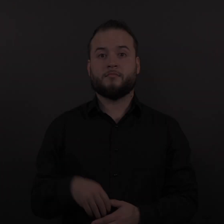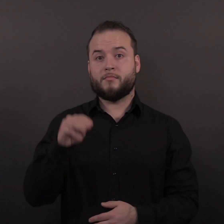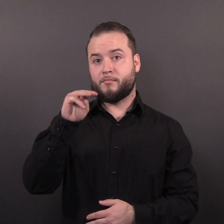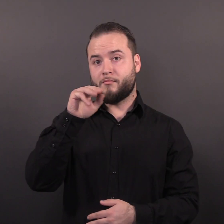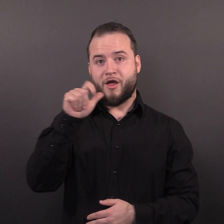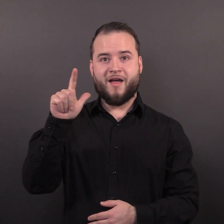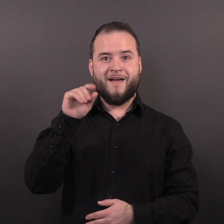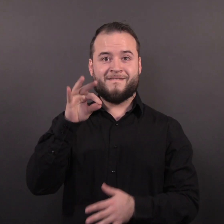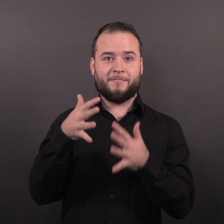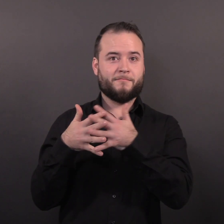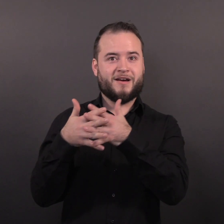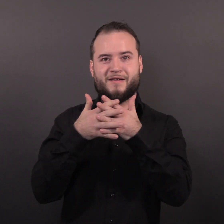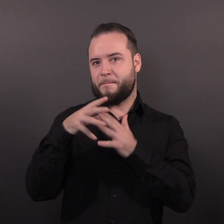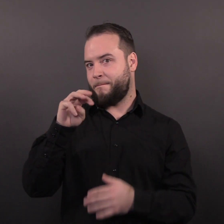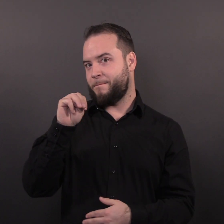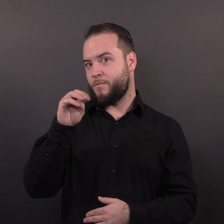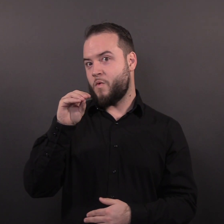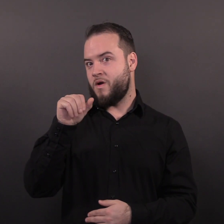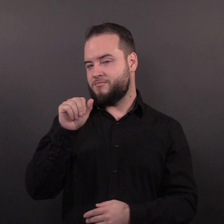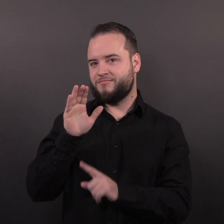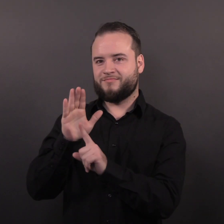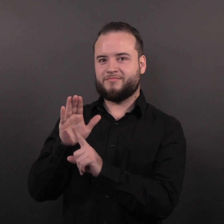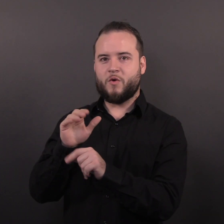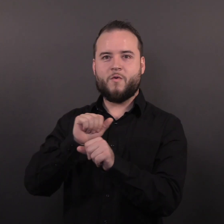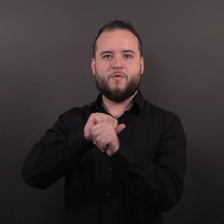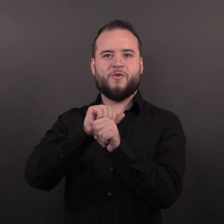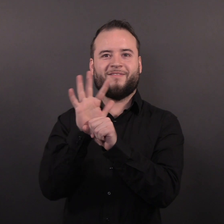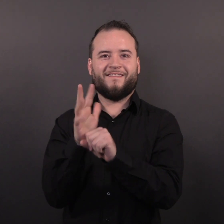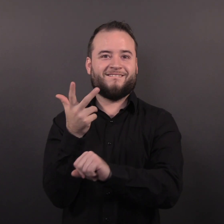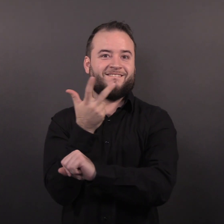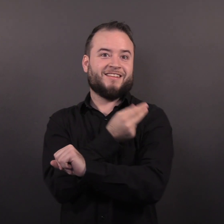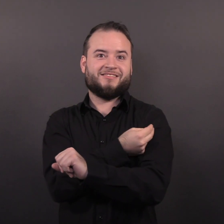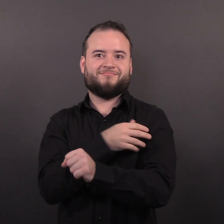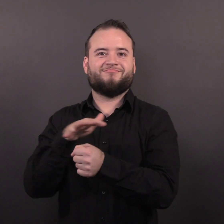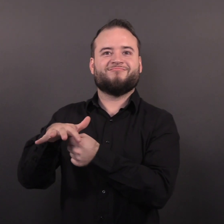Mall of America COVID-19 Vaccination Site Closure